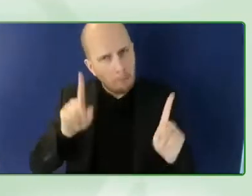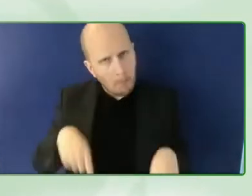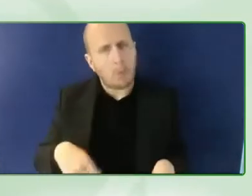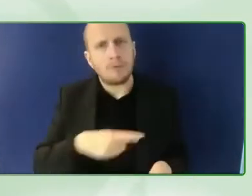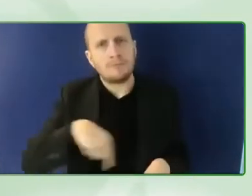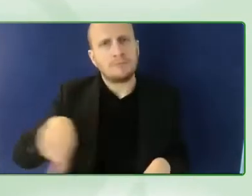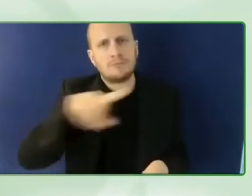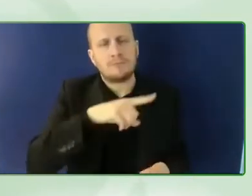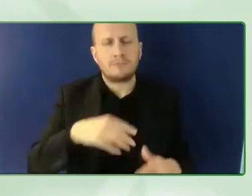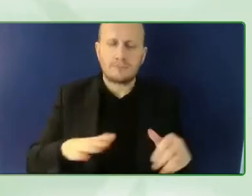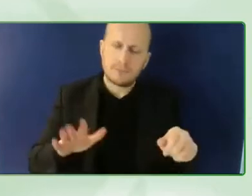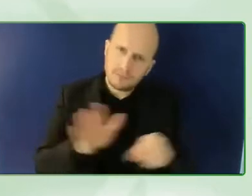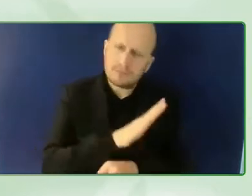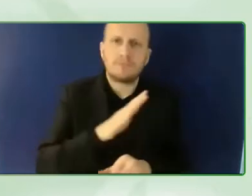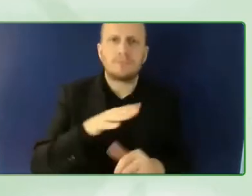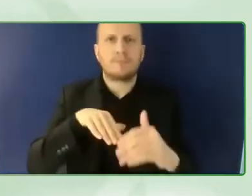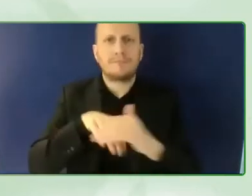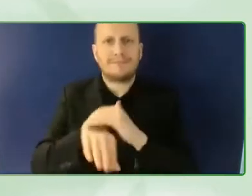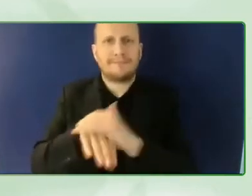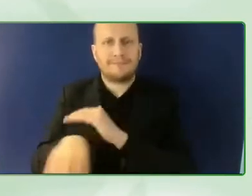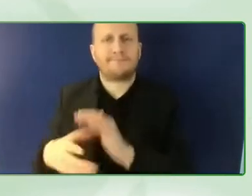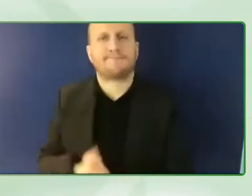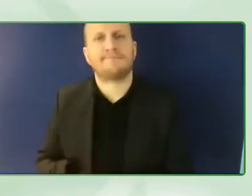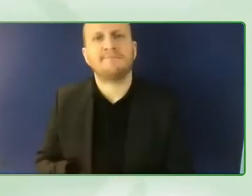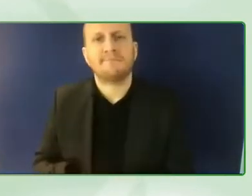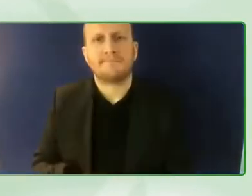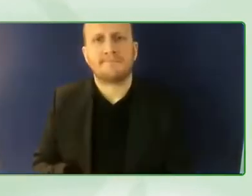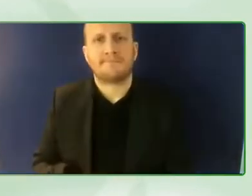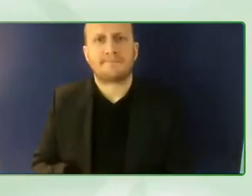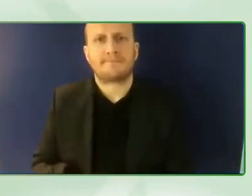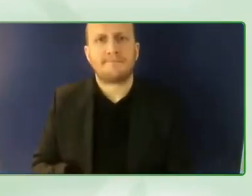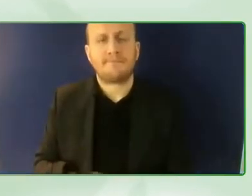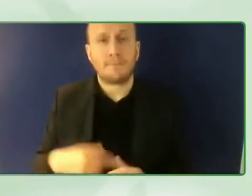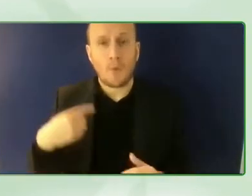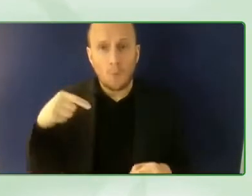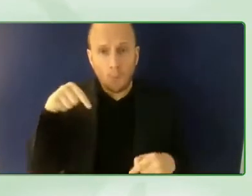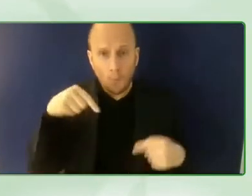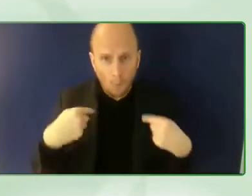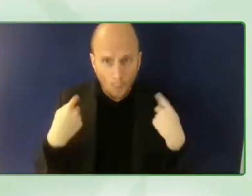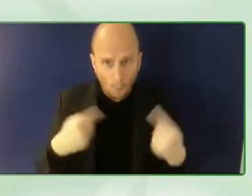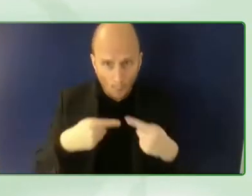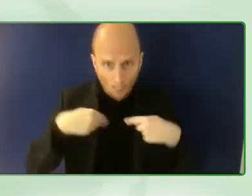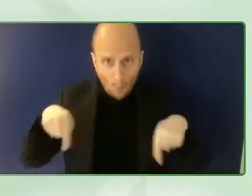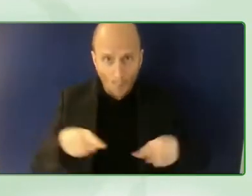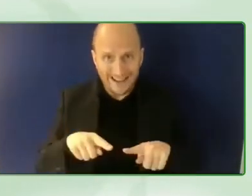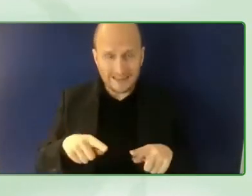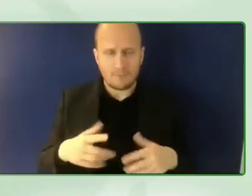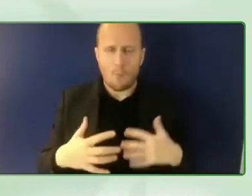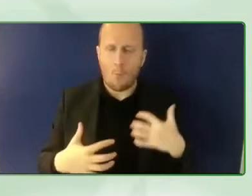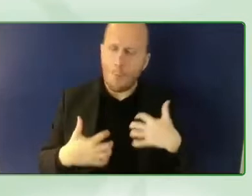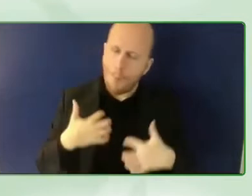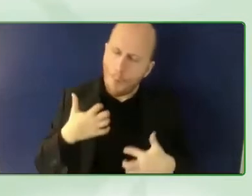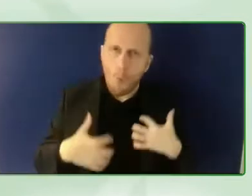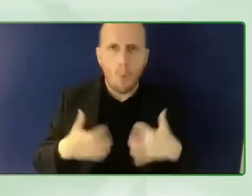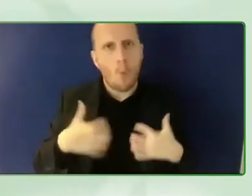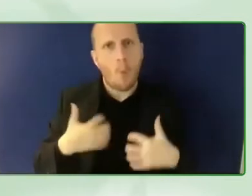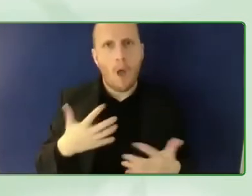this amazing idea that we are fully excited about it and we are honored